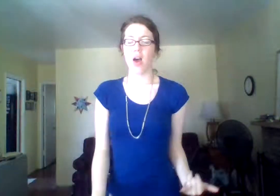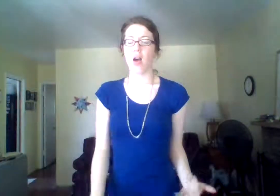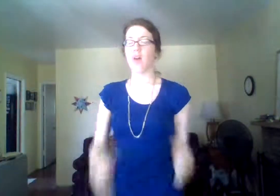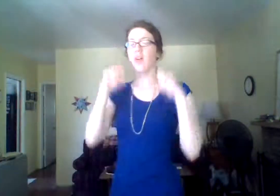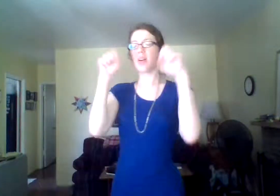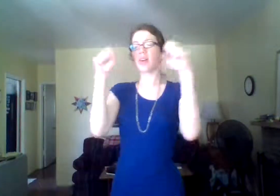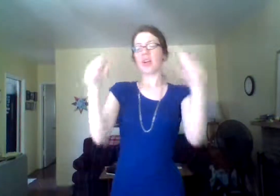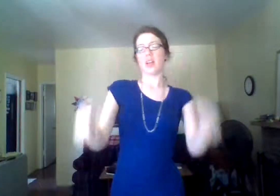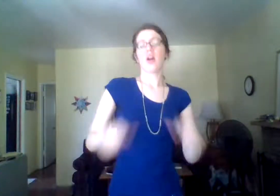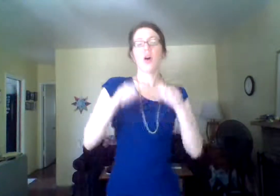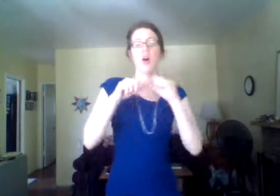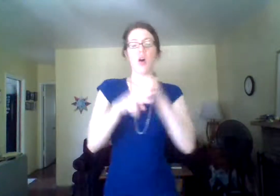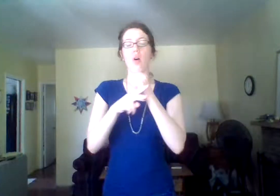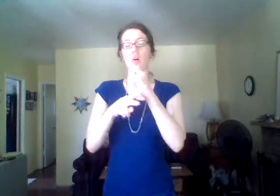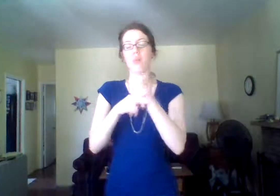chorus